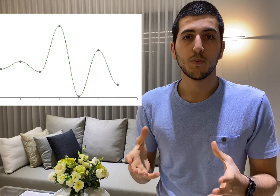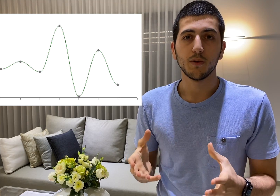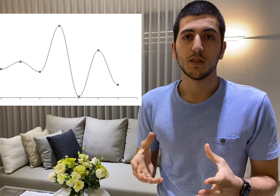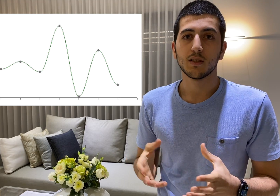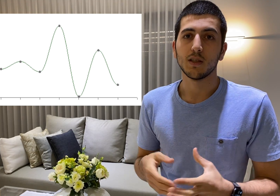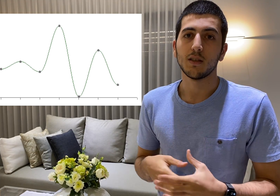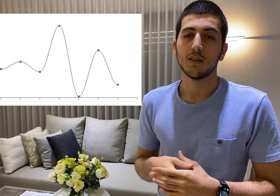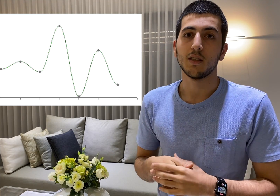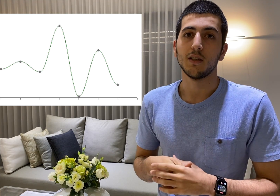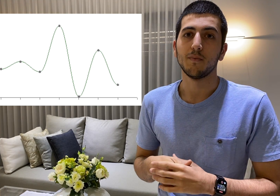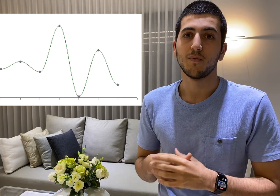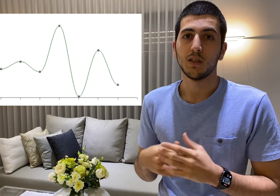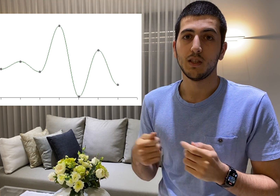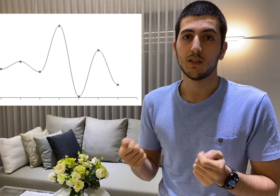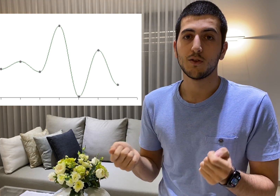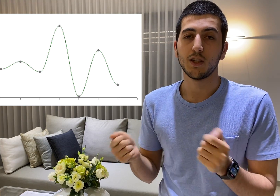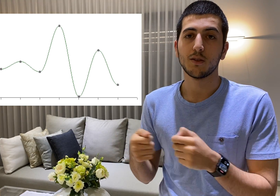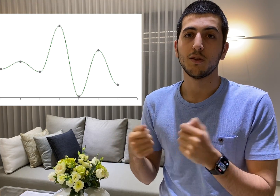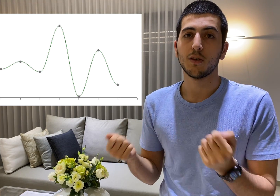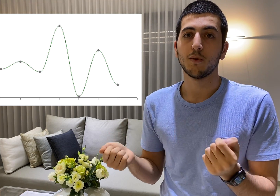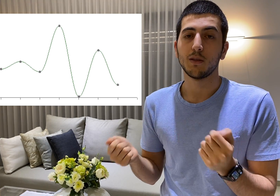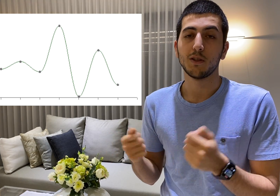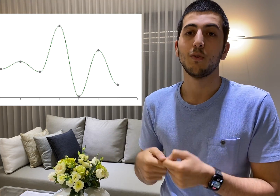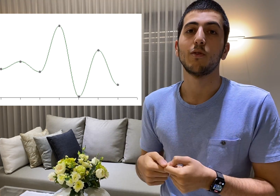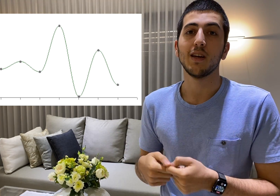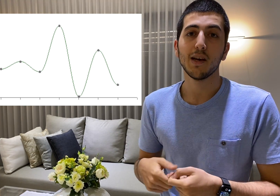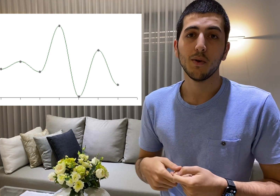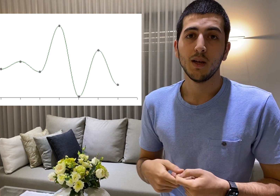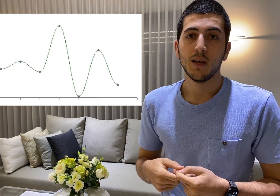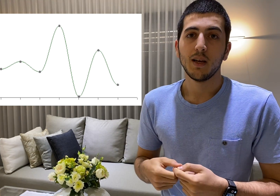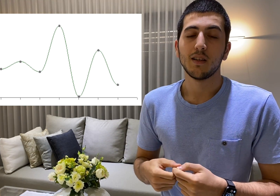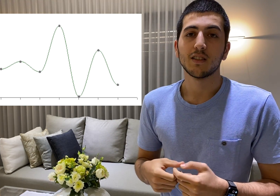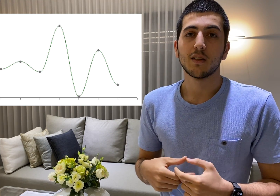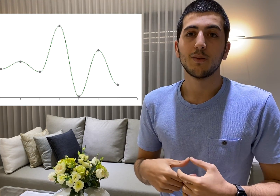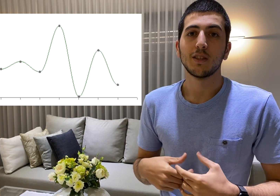points that it's trying to interpolate between right now and doesn't look at